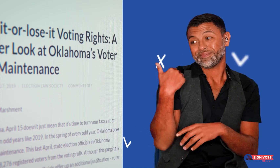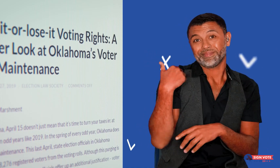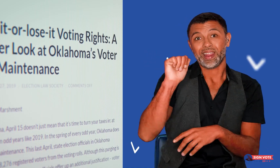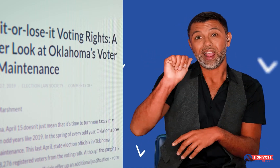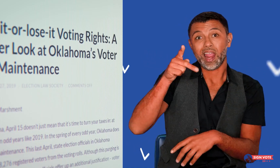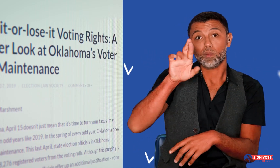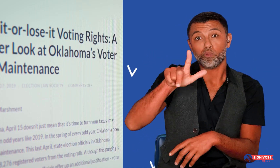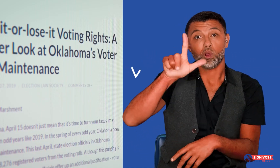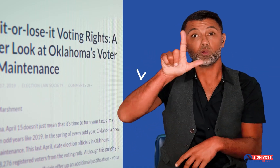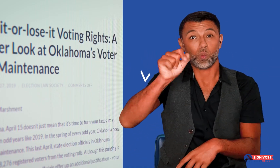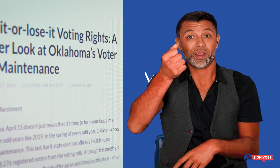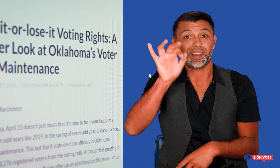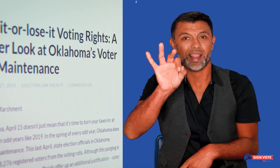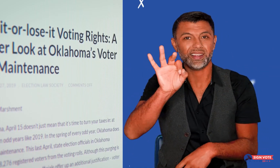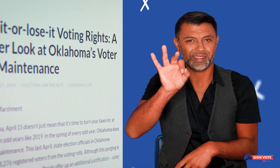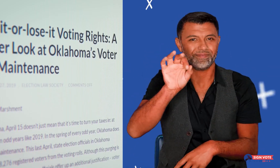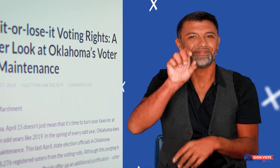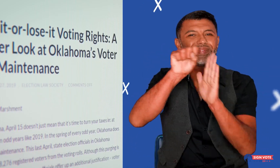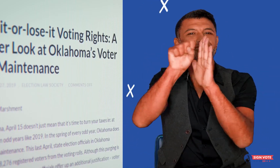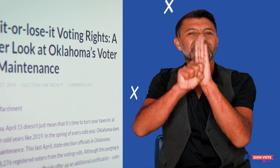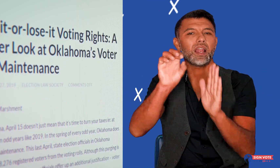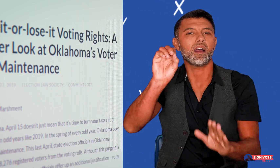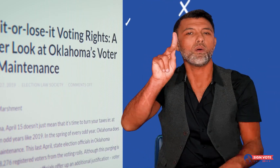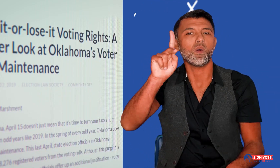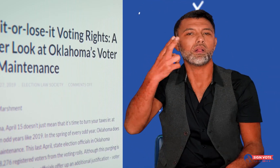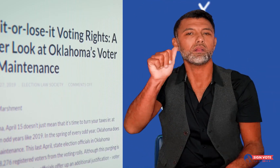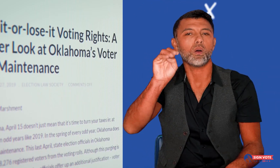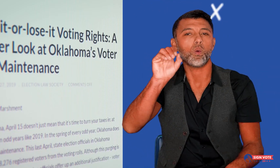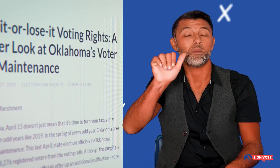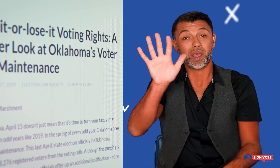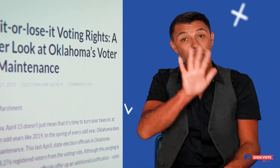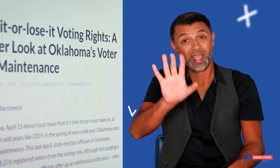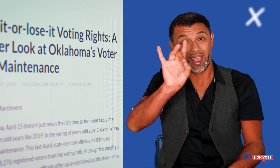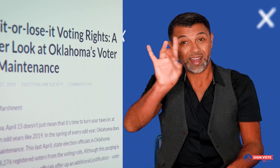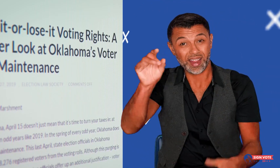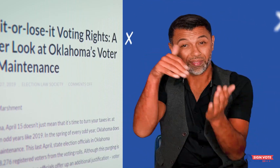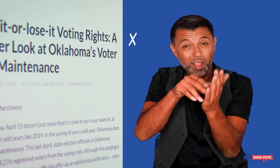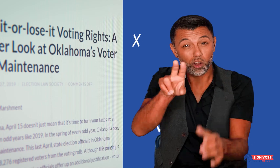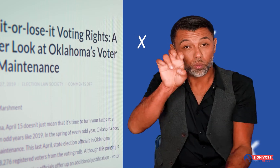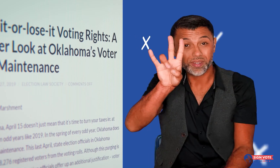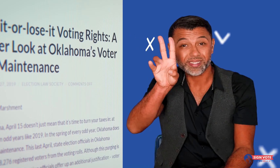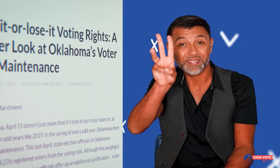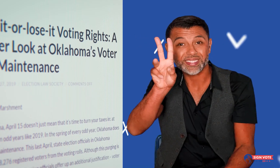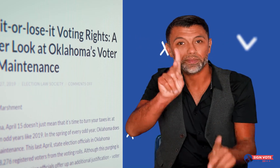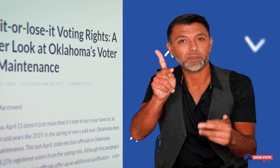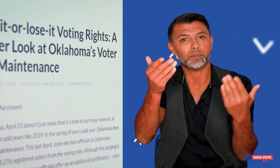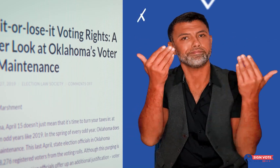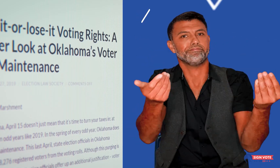In April 2019, Oklahoma purged about 88,276 people